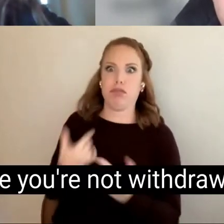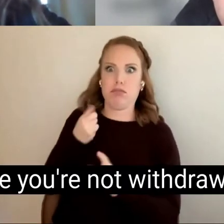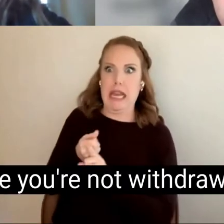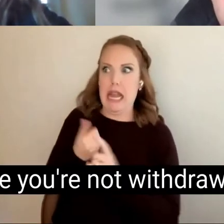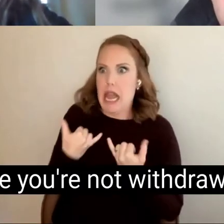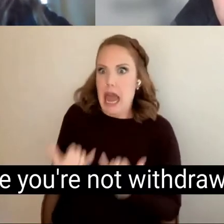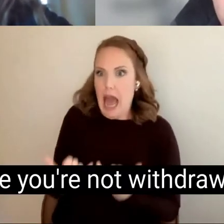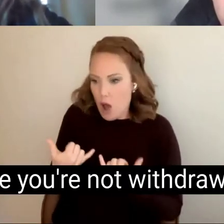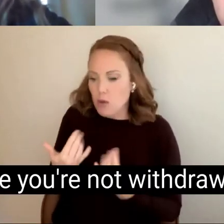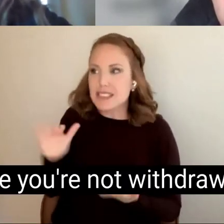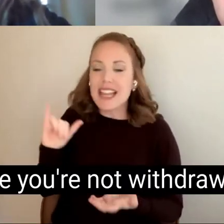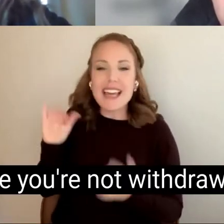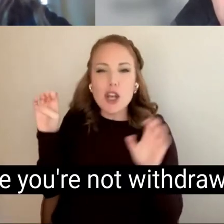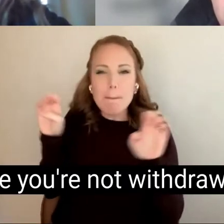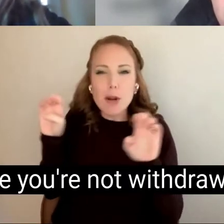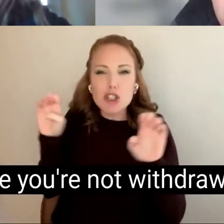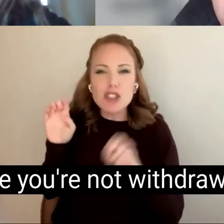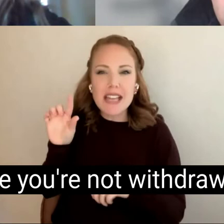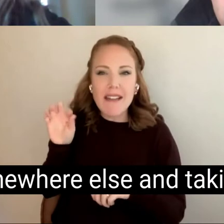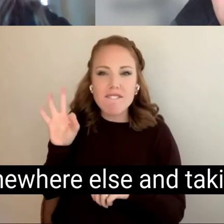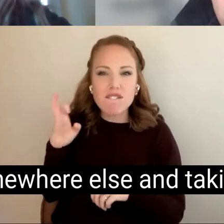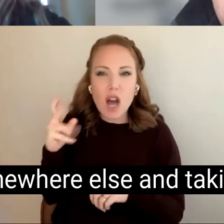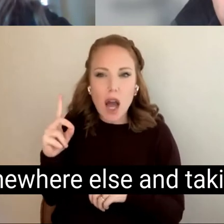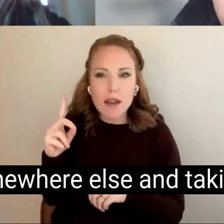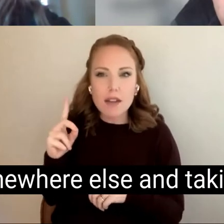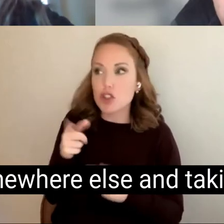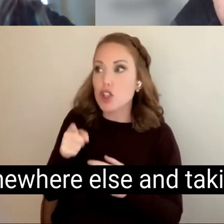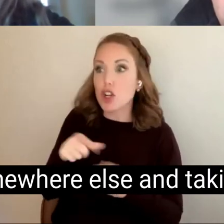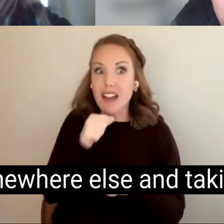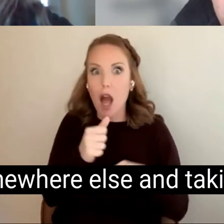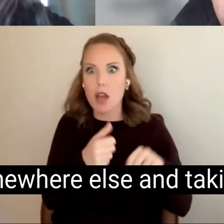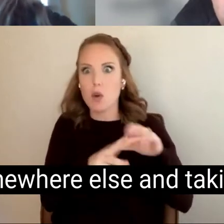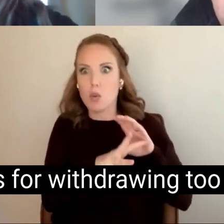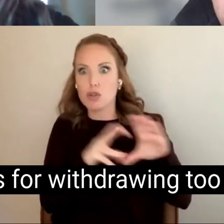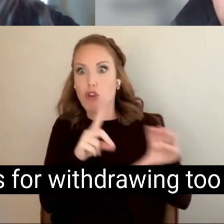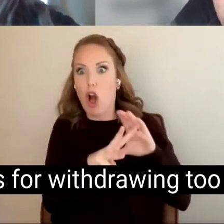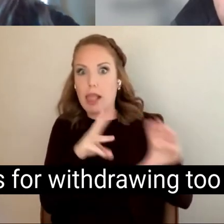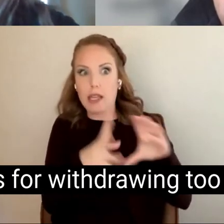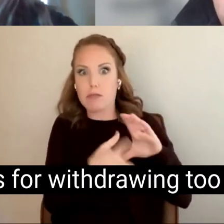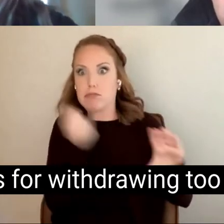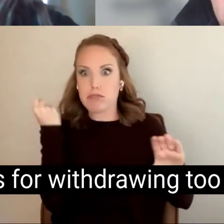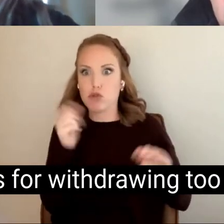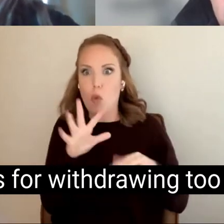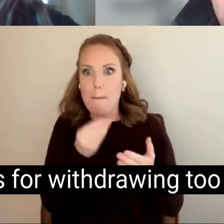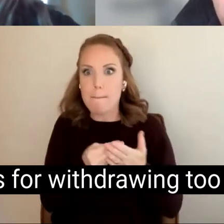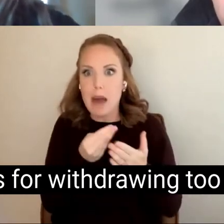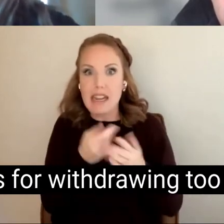Source where you're not withdrawing funds from somewhere else and taking big penalties for withdrawing too early.